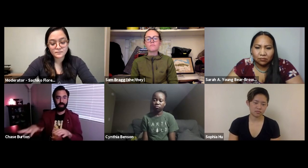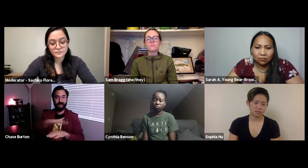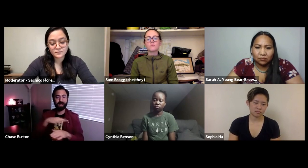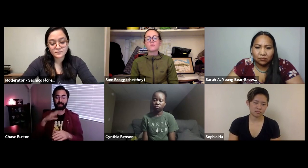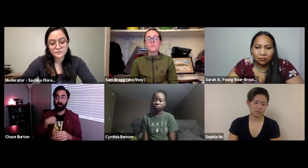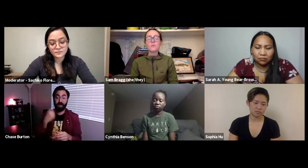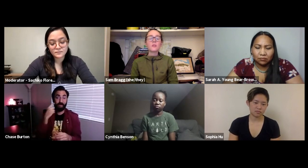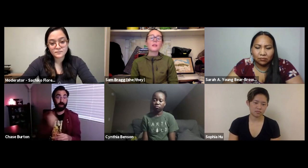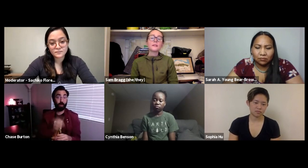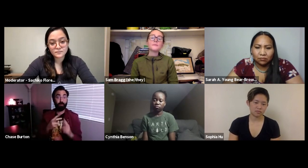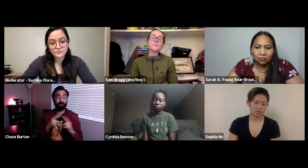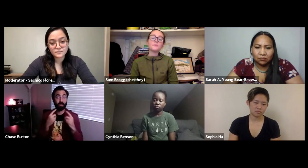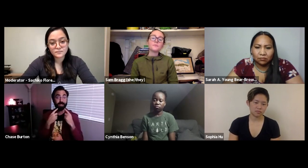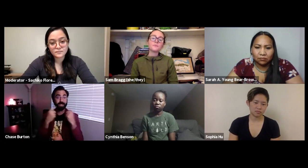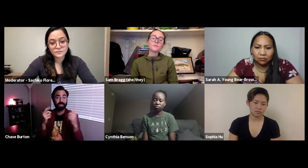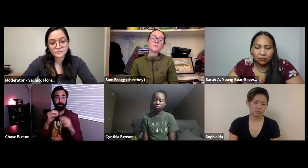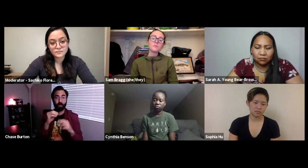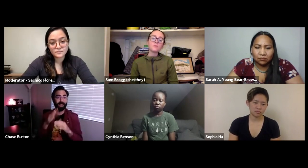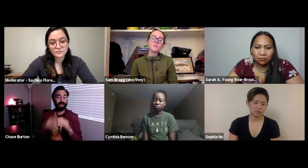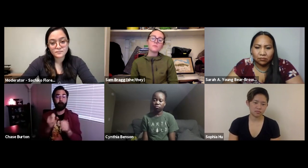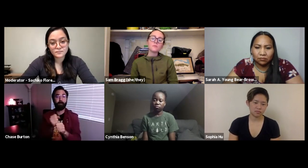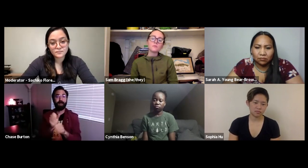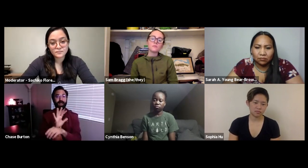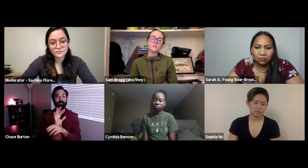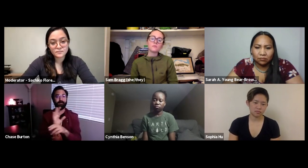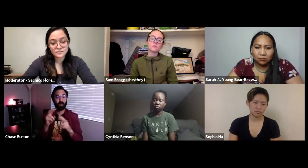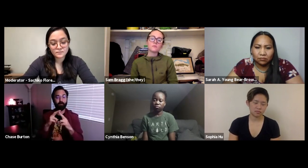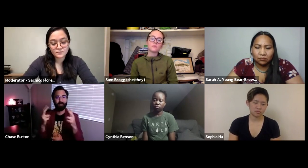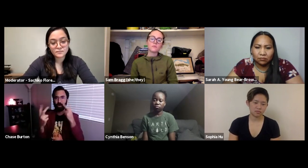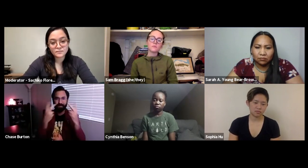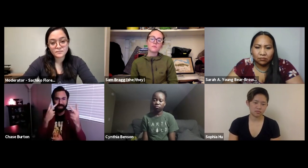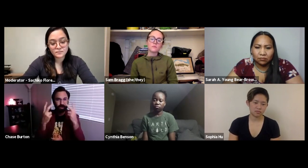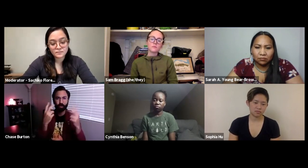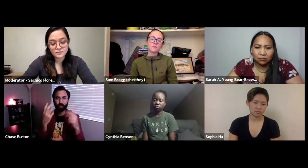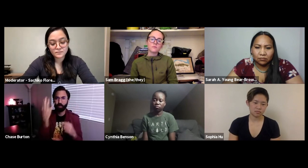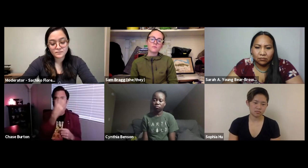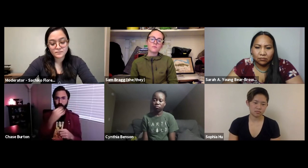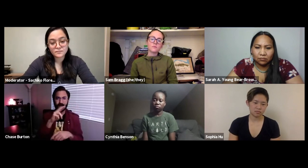to offset our impact on the land and I think we were pretty successful in making this film